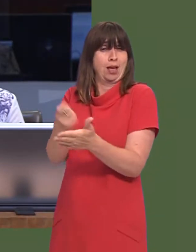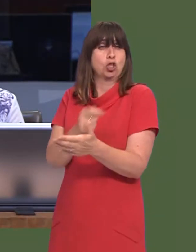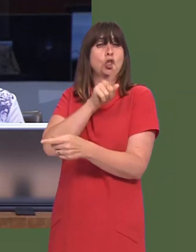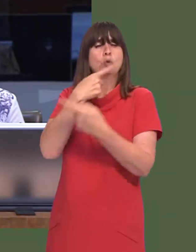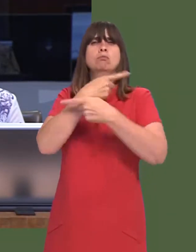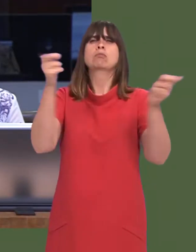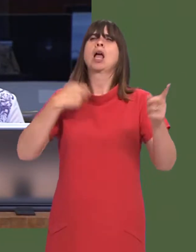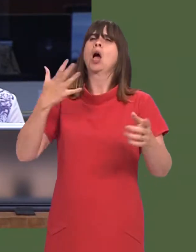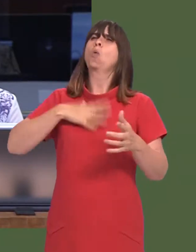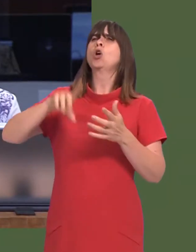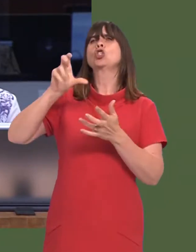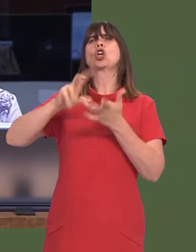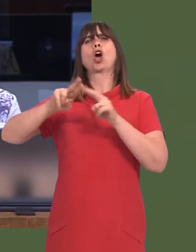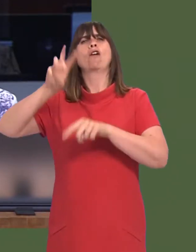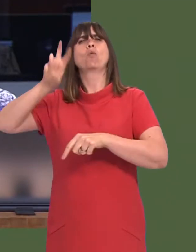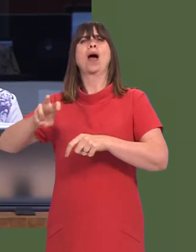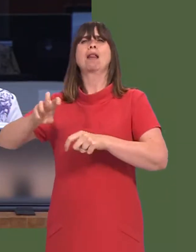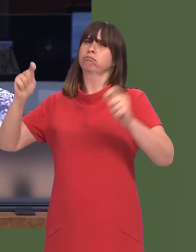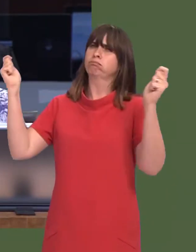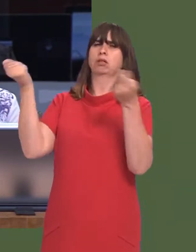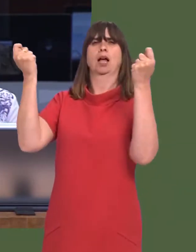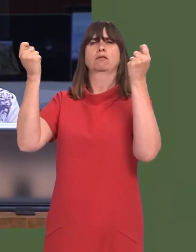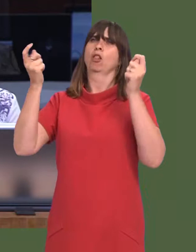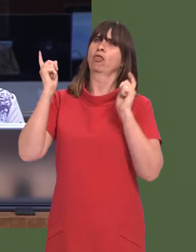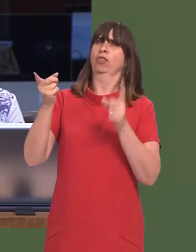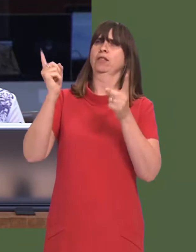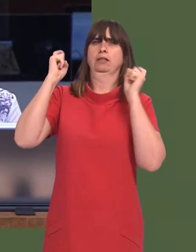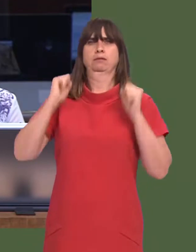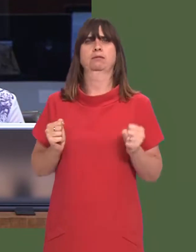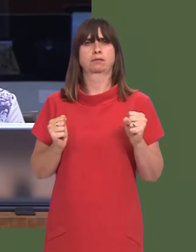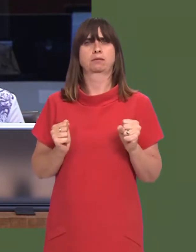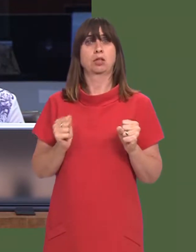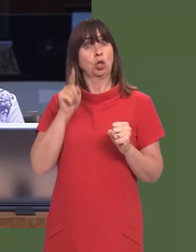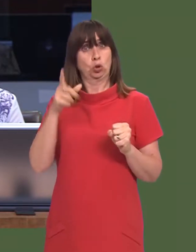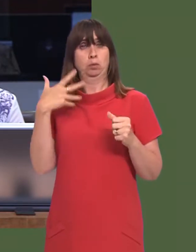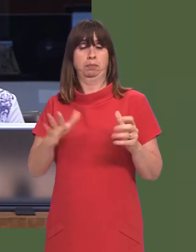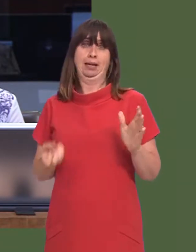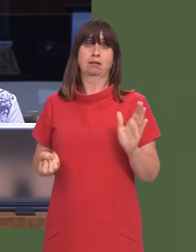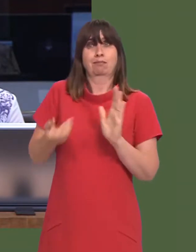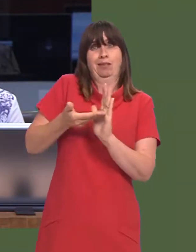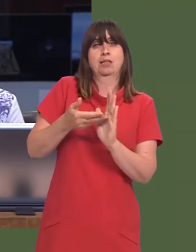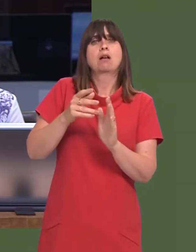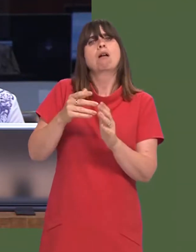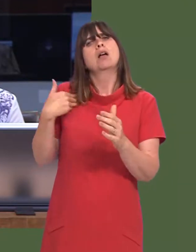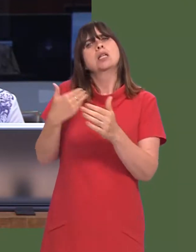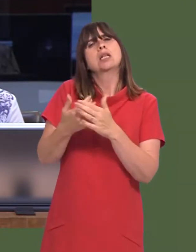days before, ëI want the Circuit of Wales to work, end of.í You added that, since last